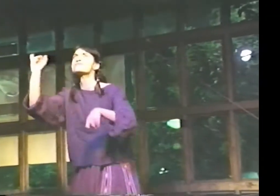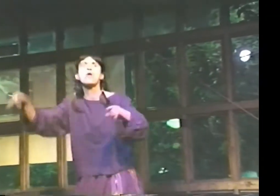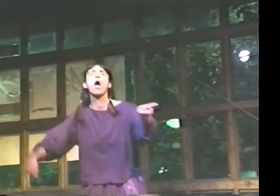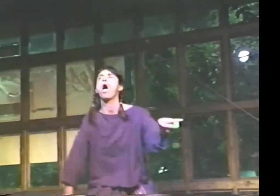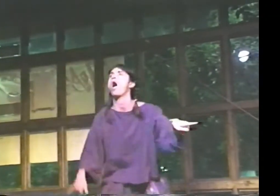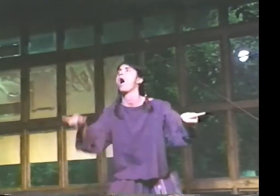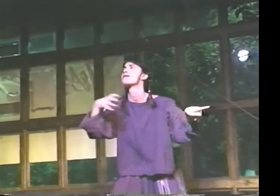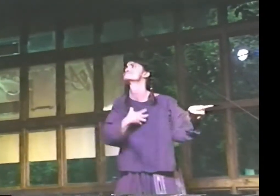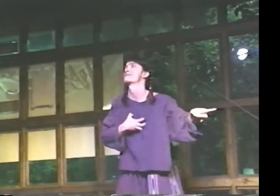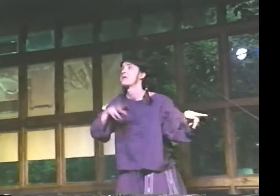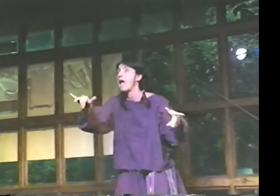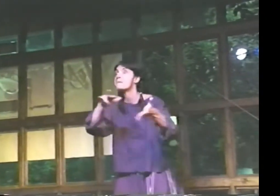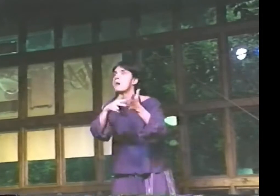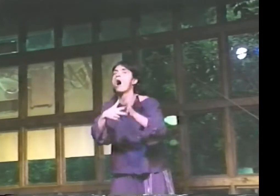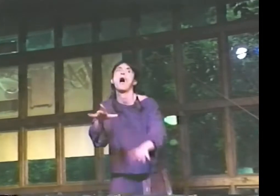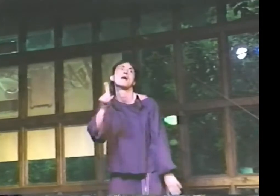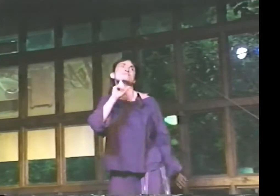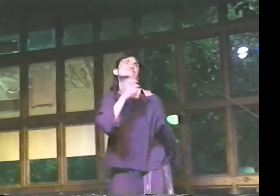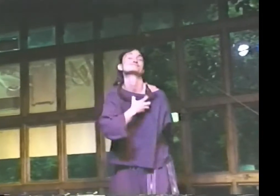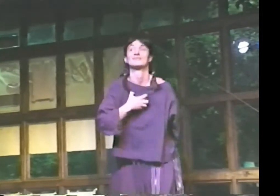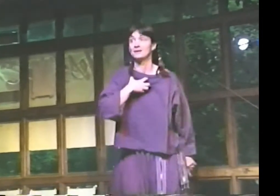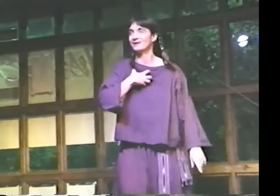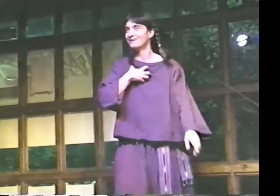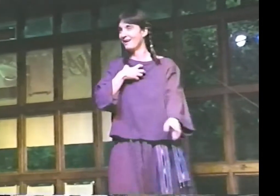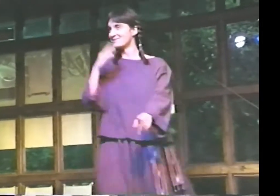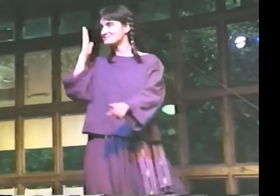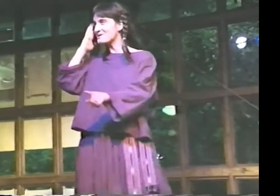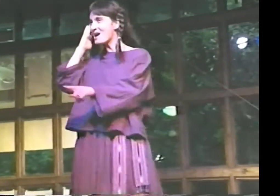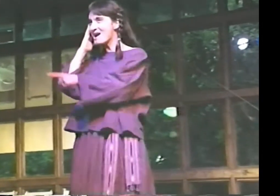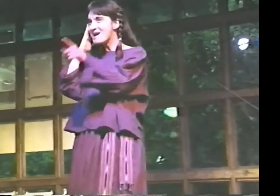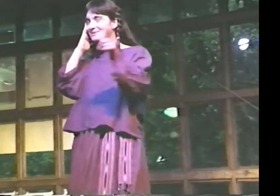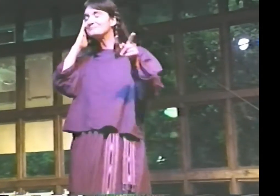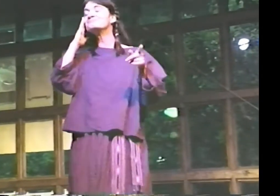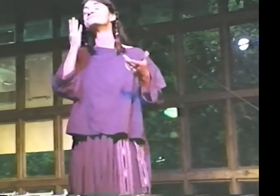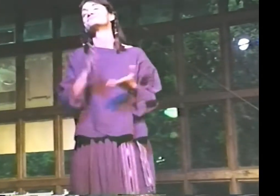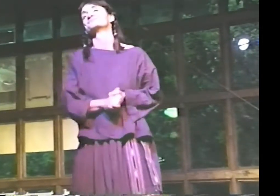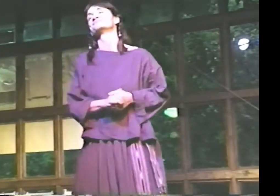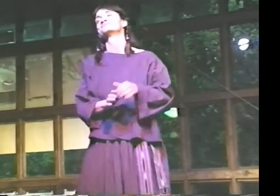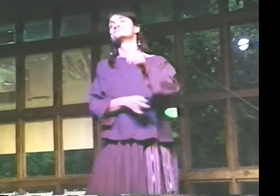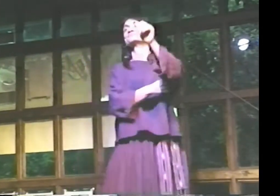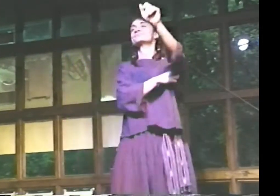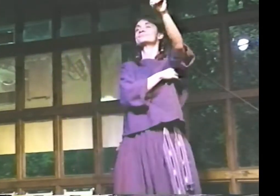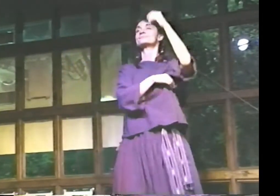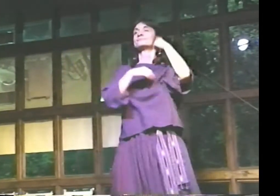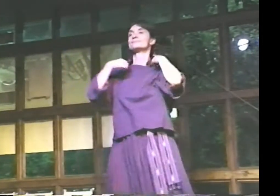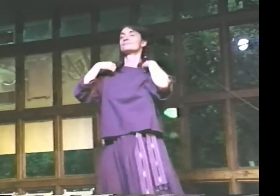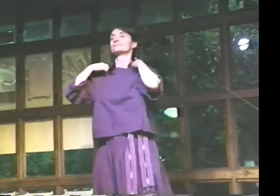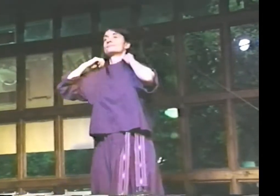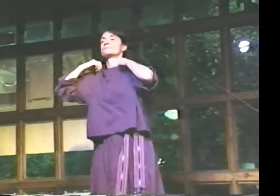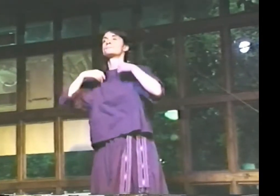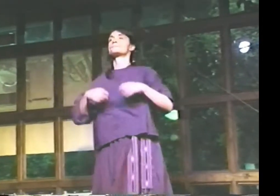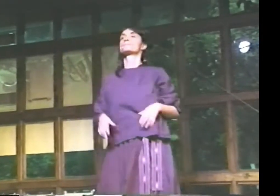I REALIZE, "OH, THAT'S WHAT WAS GOING ON THAT TIME, YOU KNOW?" I'M SURE YOU'VE ALL EXPERIENCED THAT SORT OF THING.